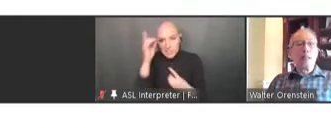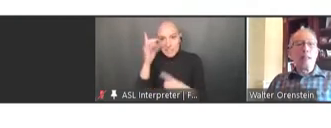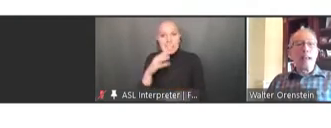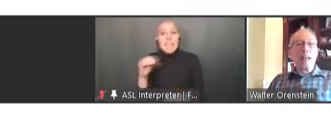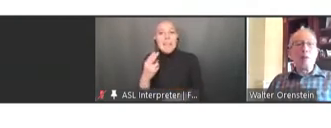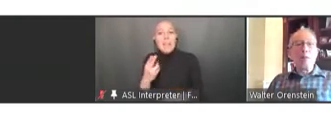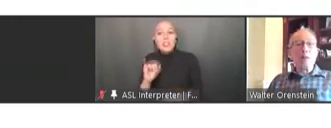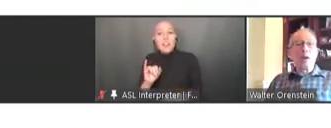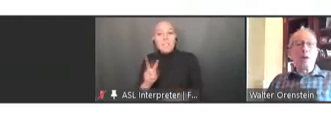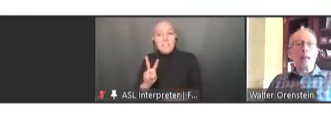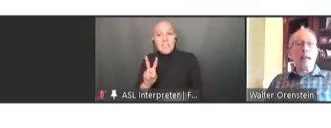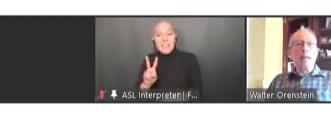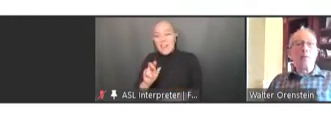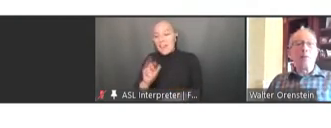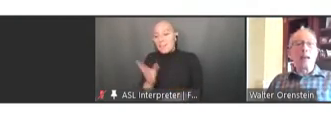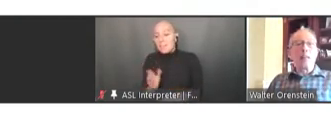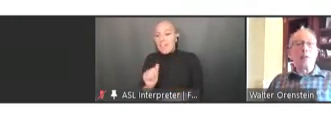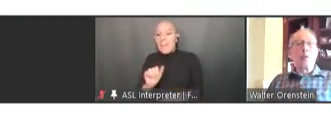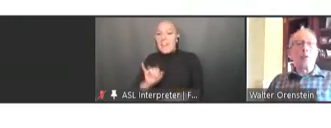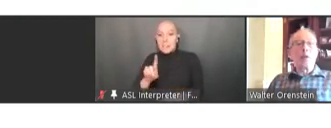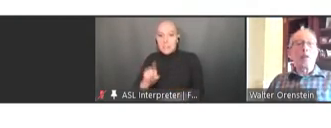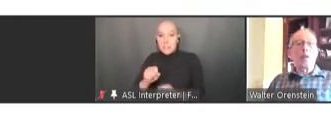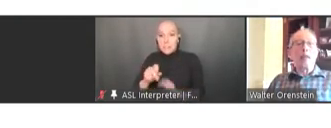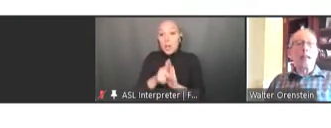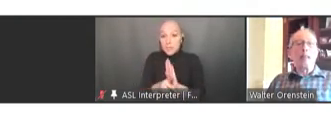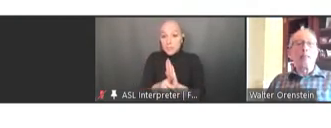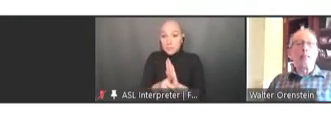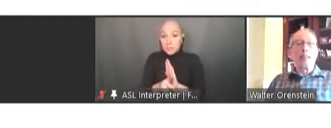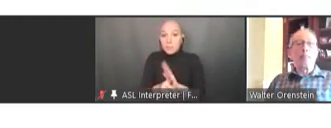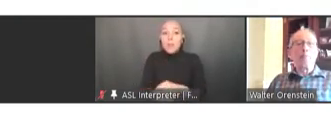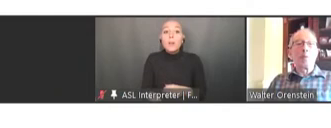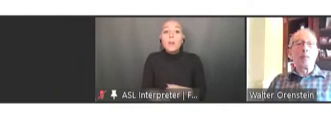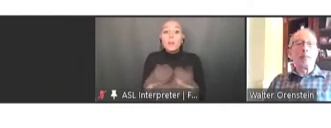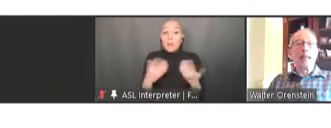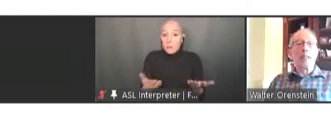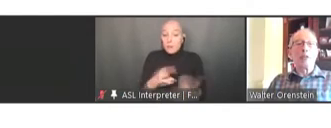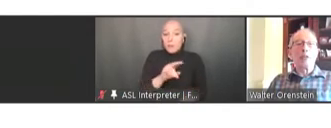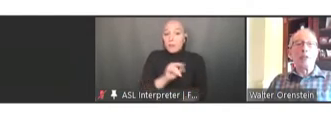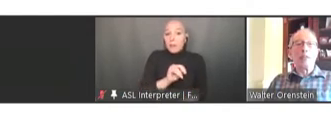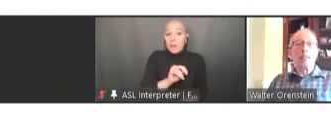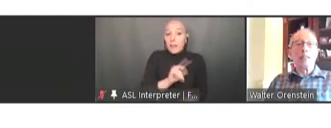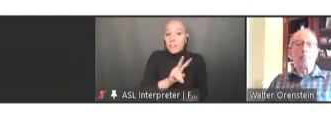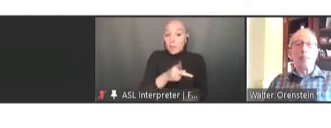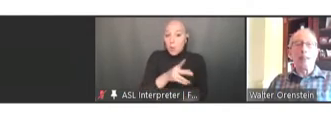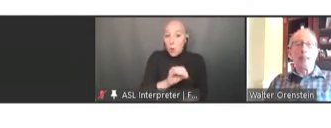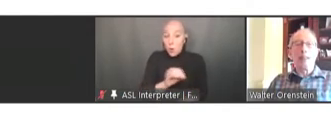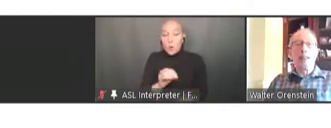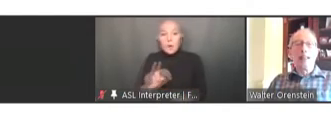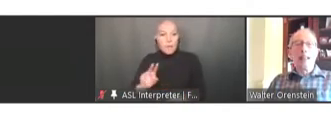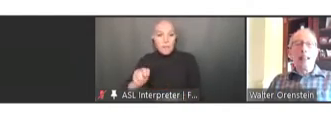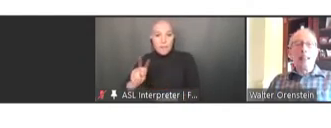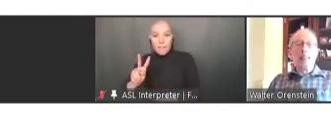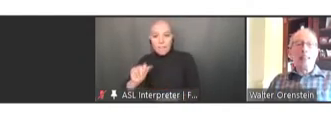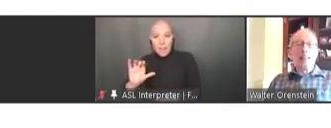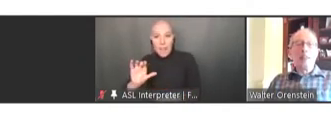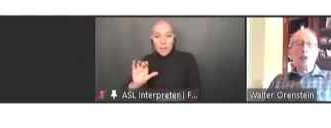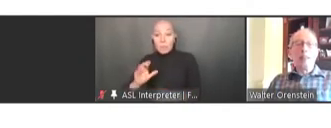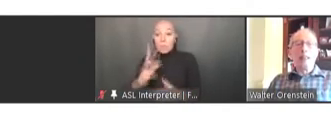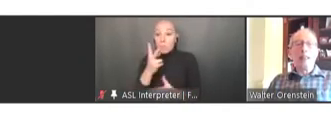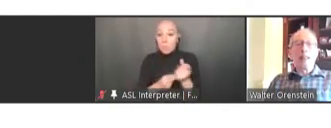The NVPO and NVAC were created to implement the National Vaccine Plan. And the idea really came